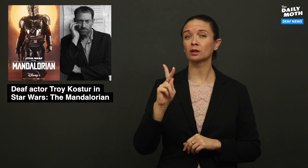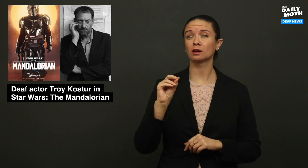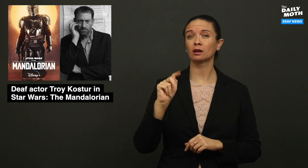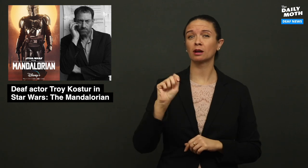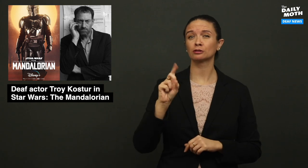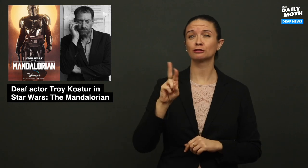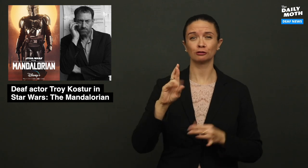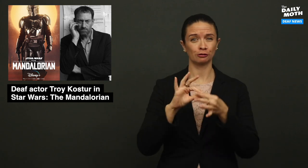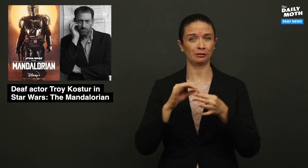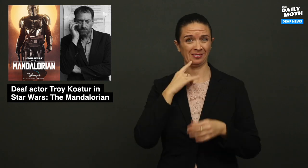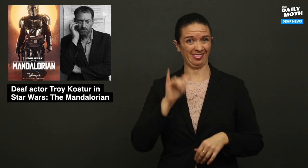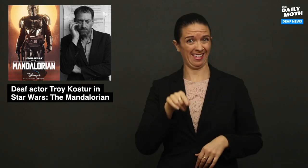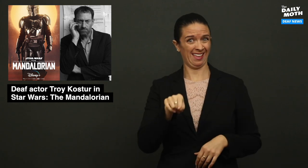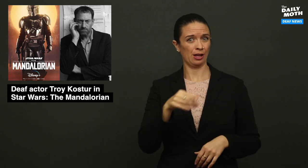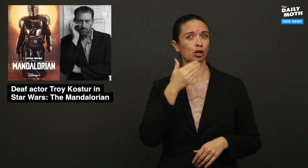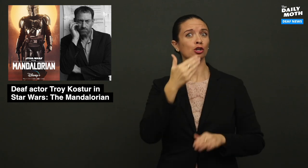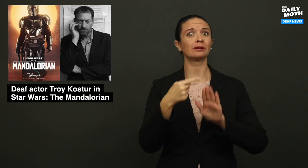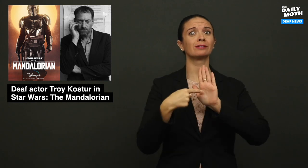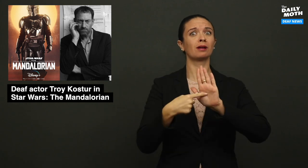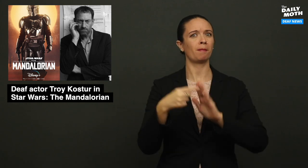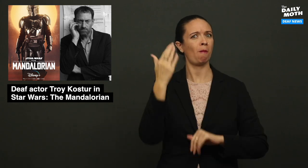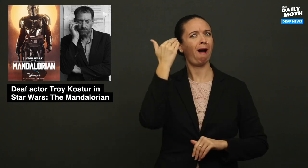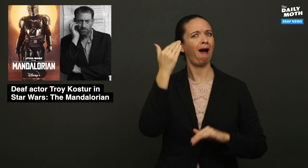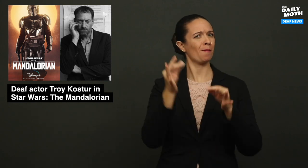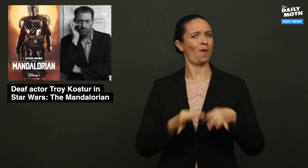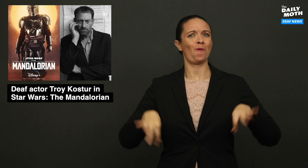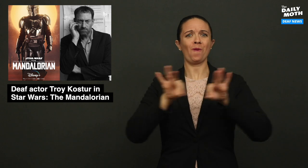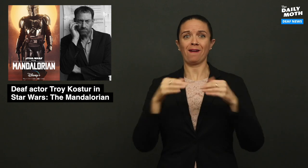Kotsur said that this is a good example for why it is important